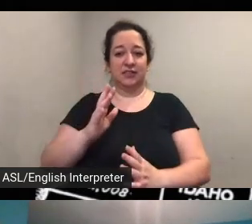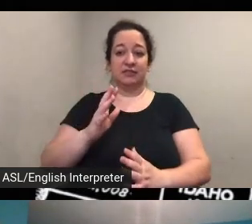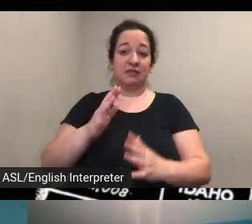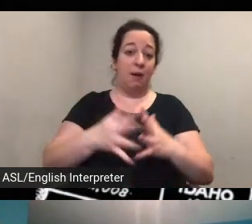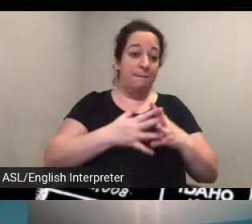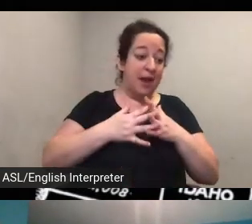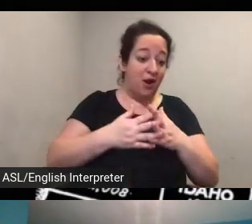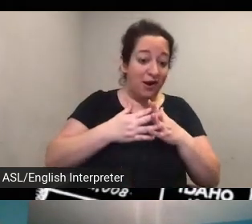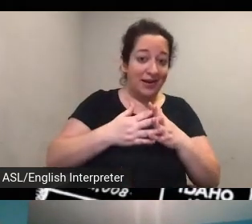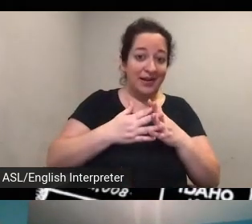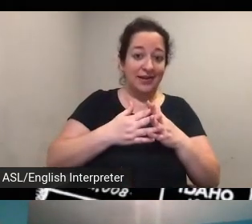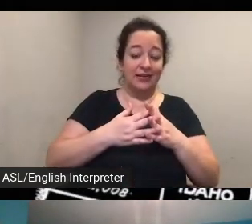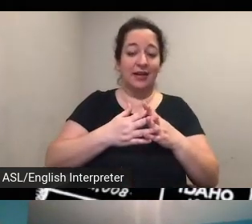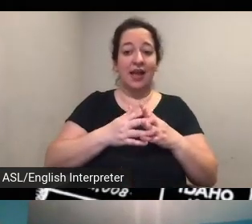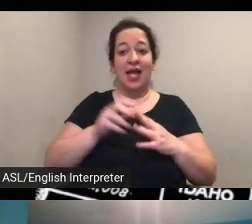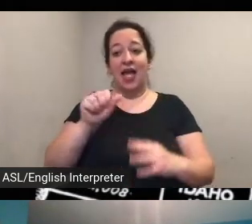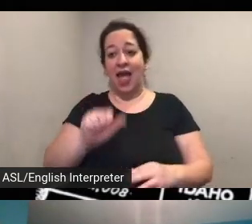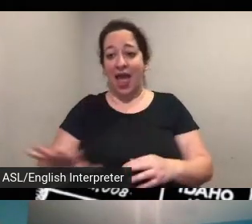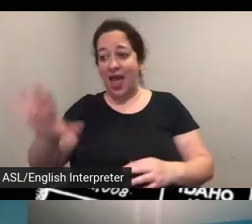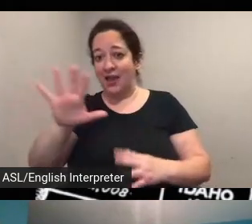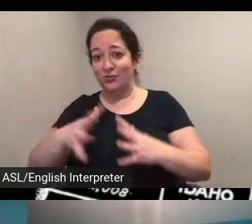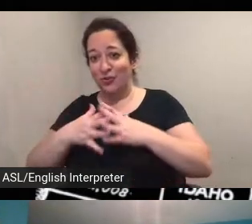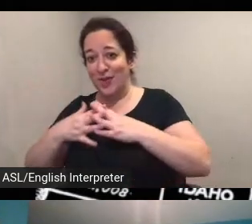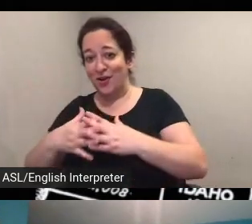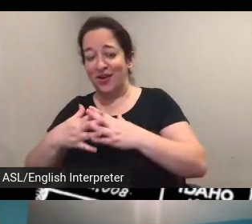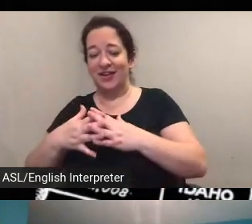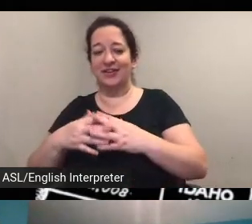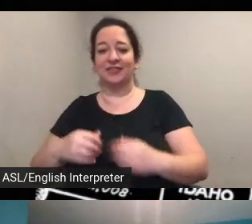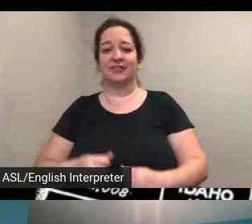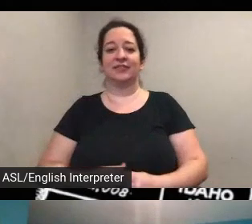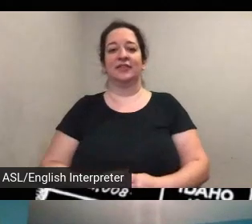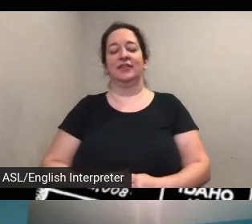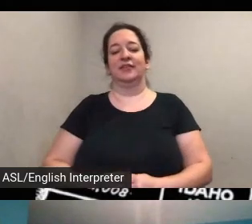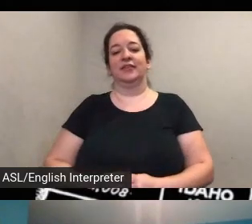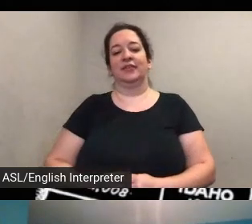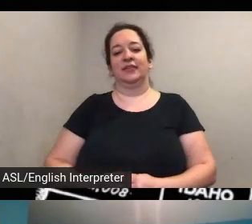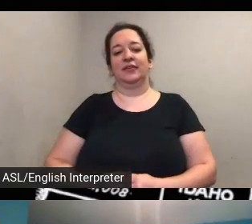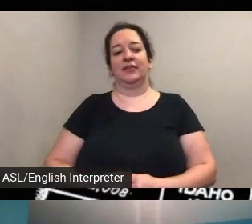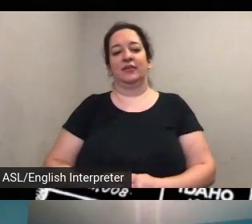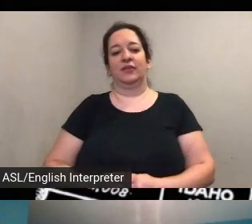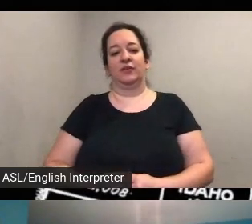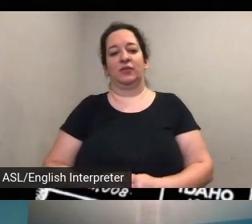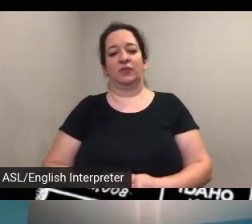um asian american activists um latin american activists uh latino